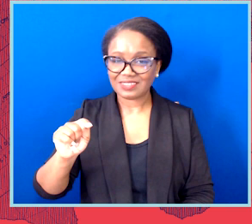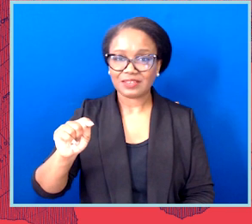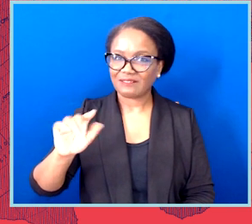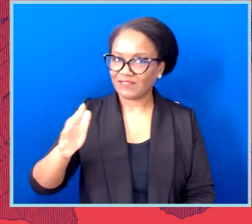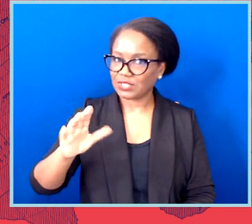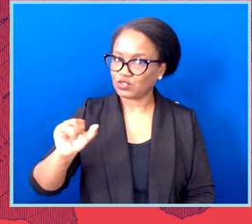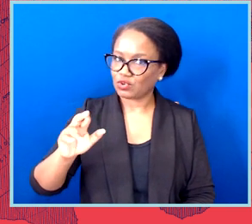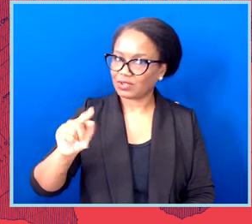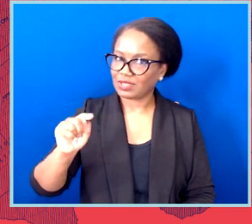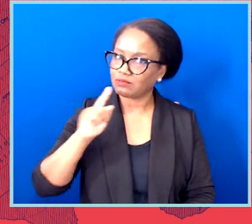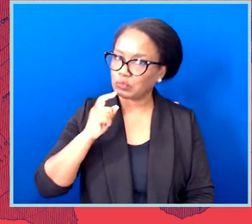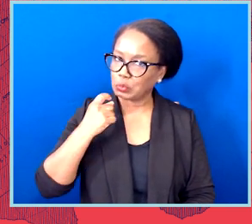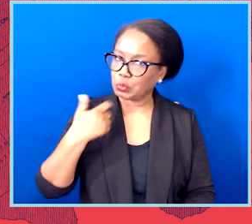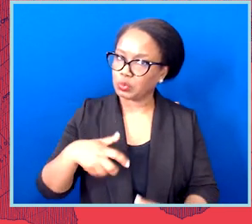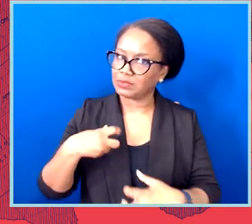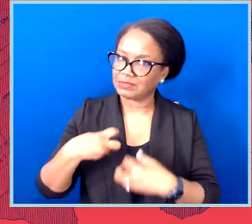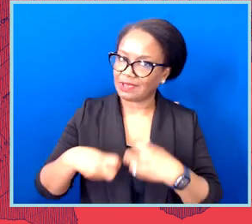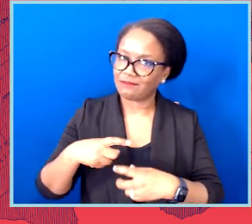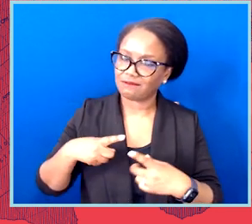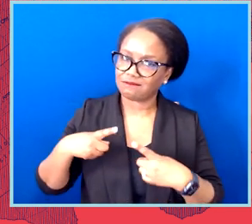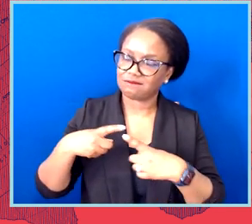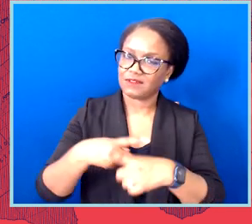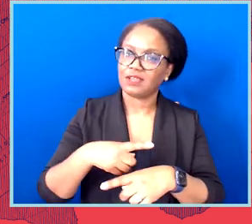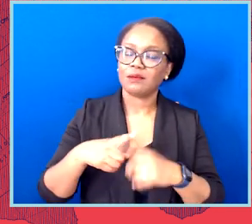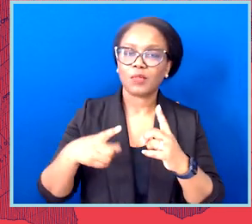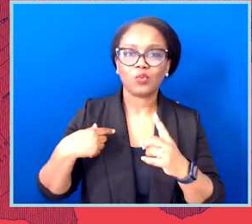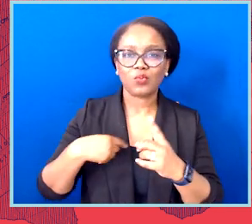Finally, put an end to a case that sought to throw out the ballots of approximately